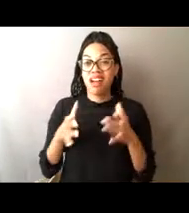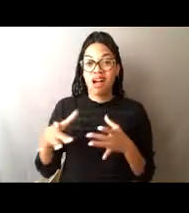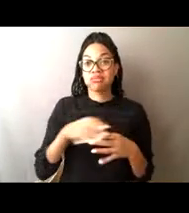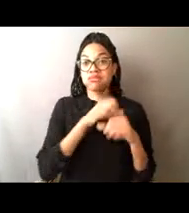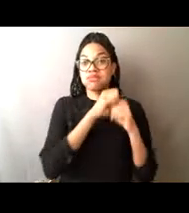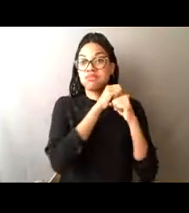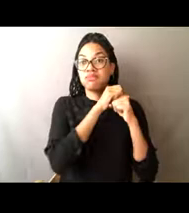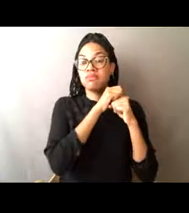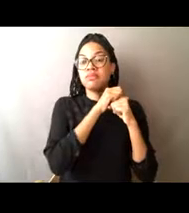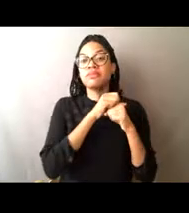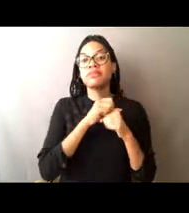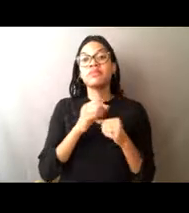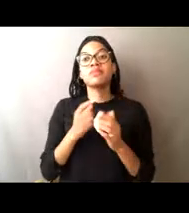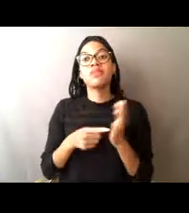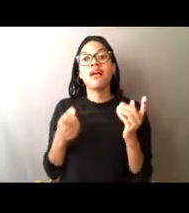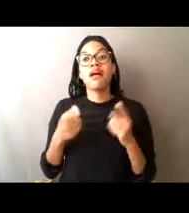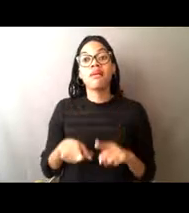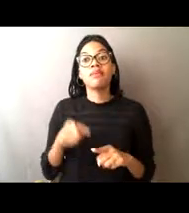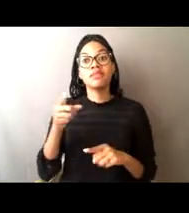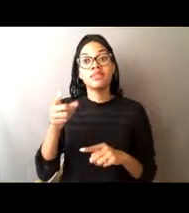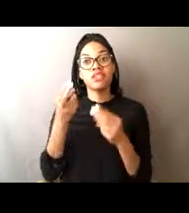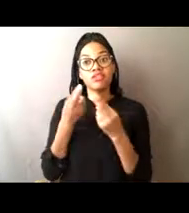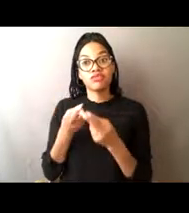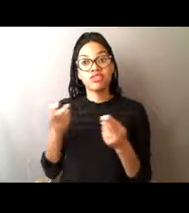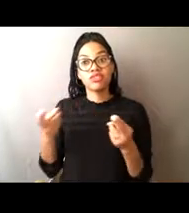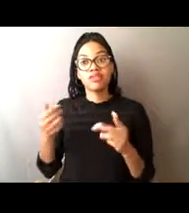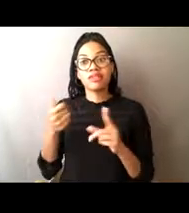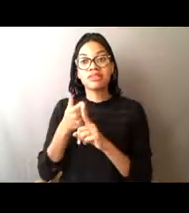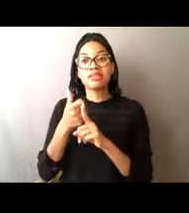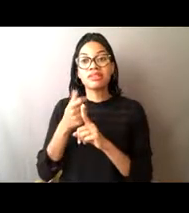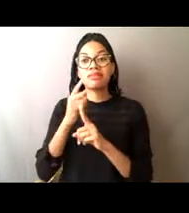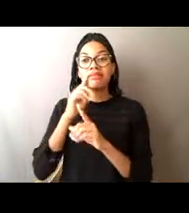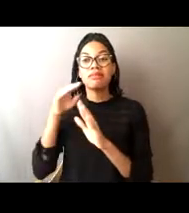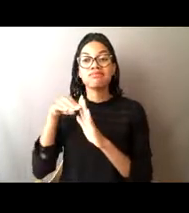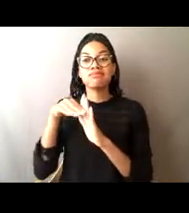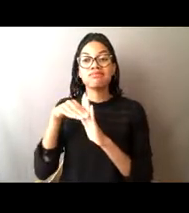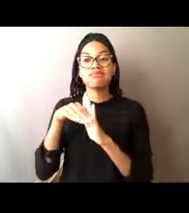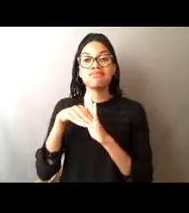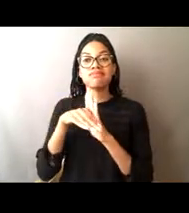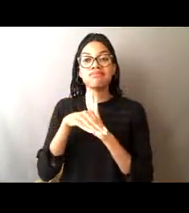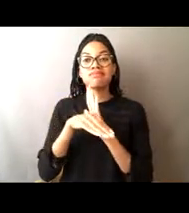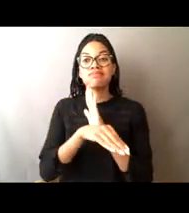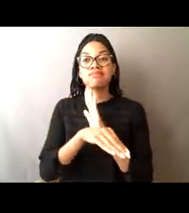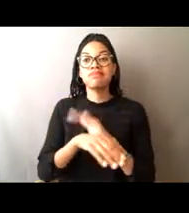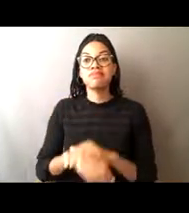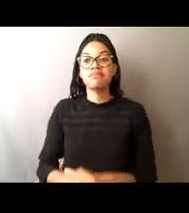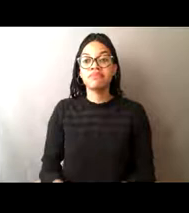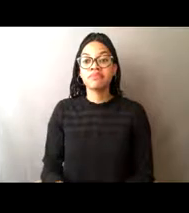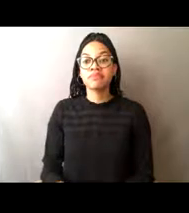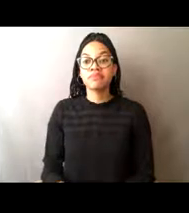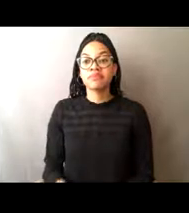what you see is the resources crash and your resource management fails